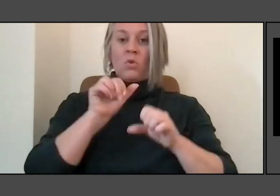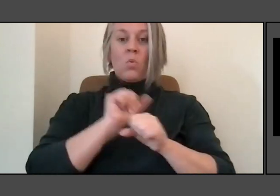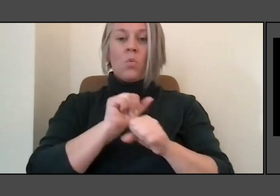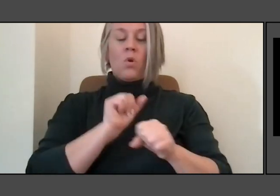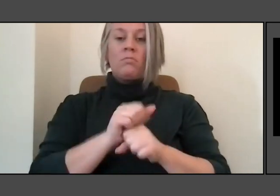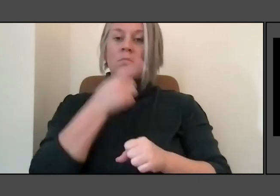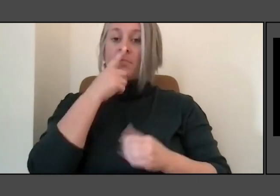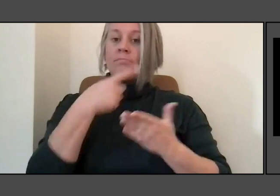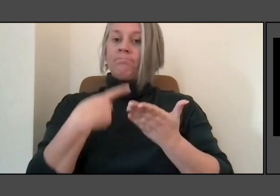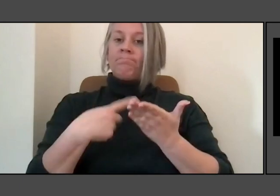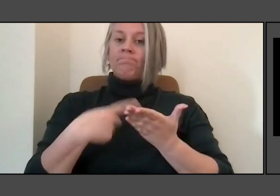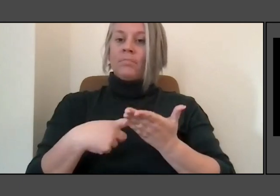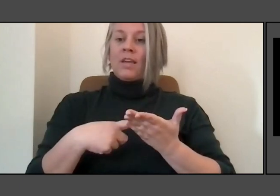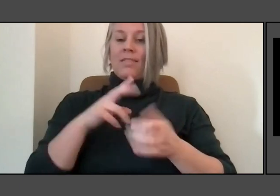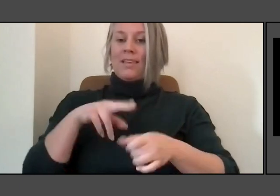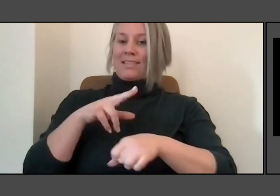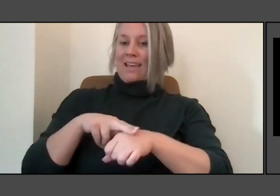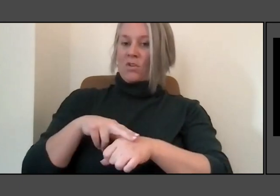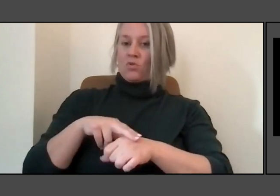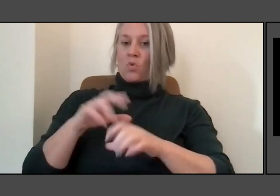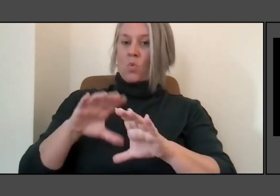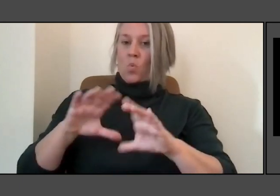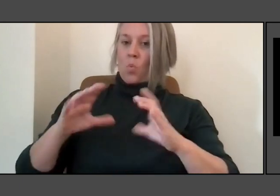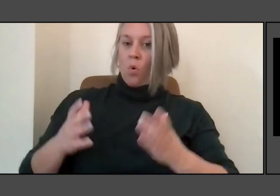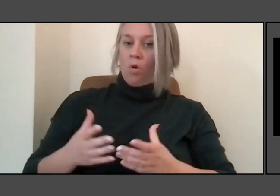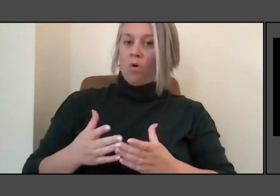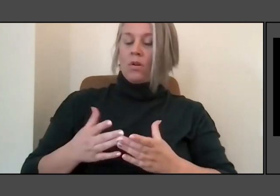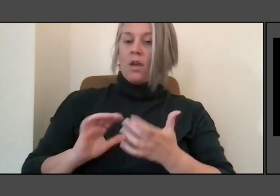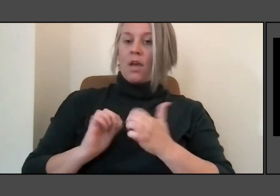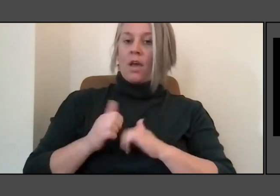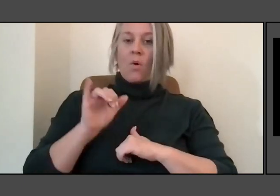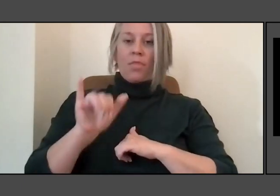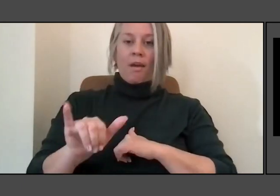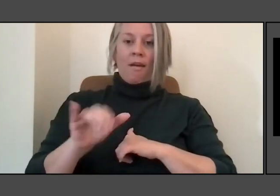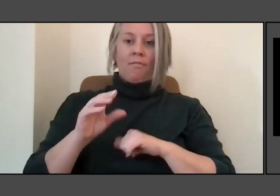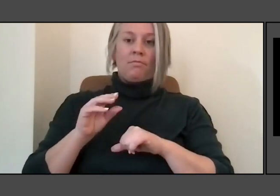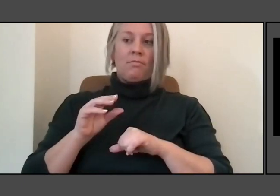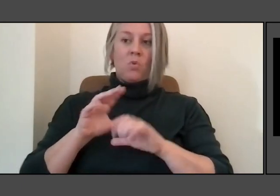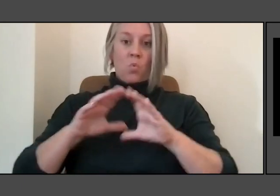and how it shapes and affects your making your process?